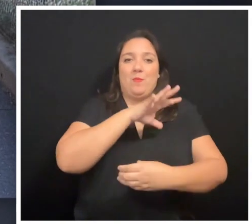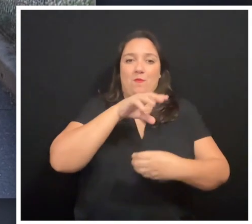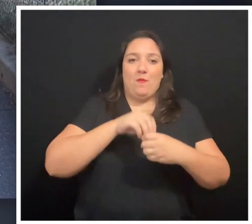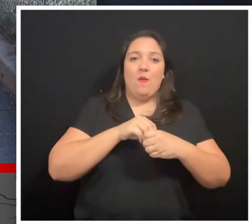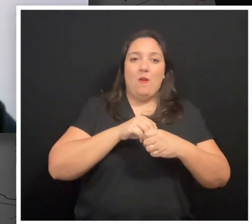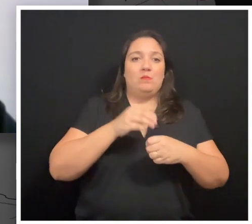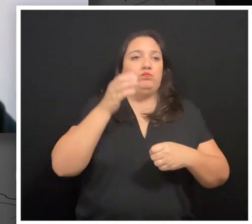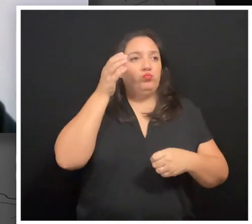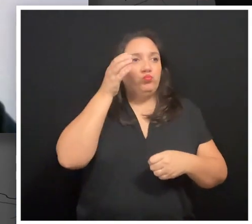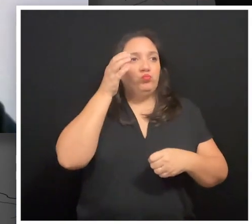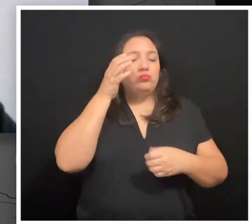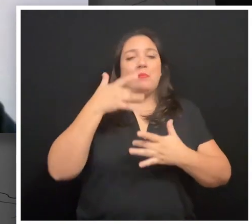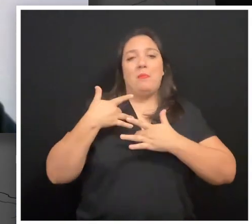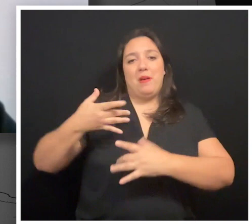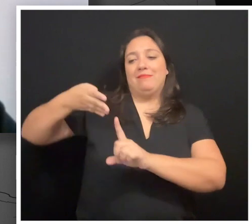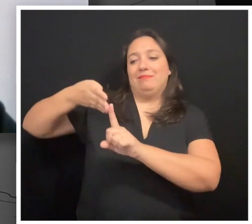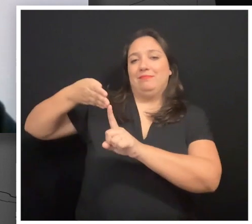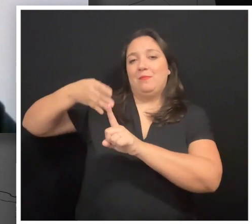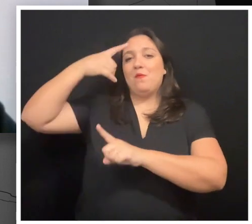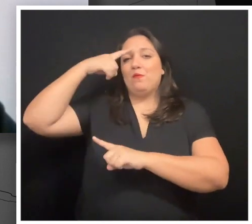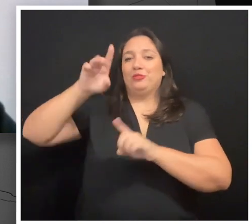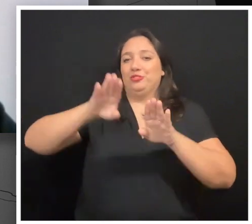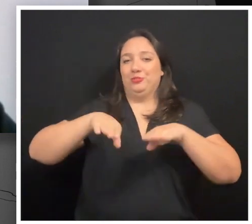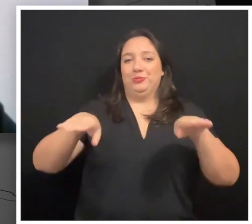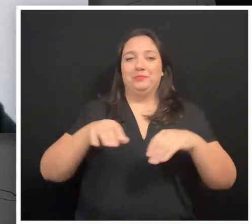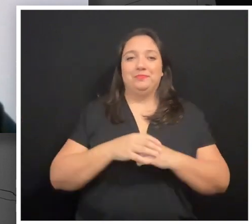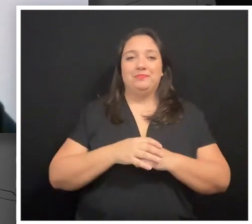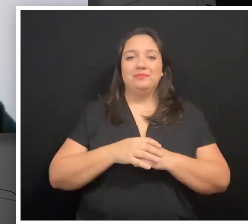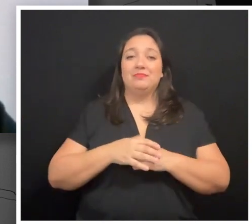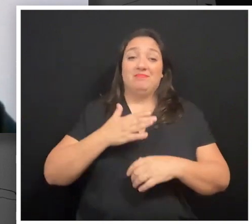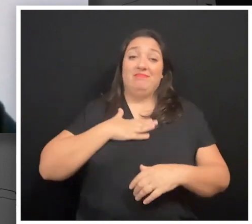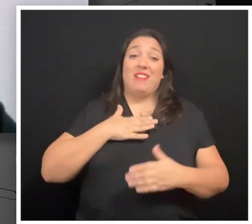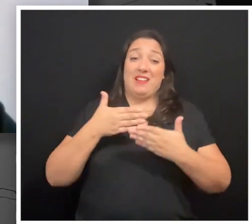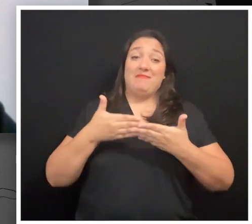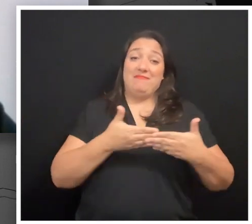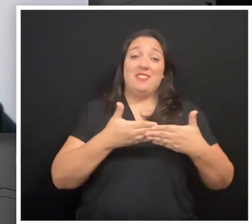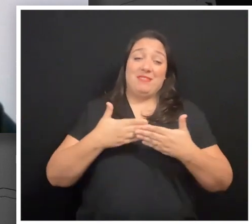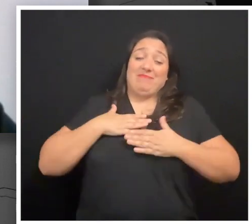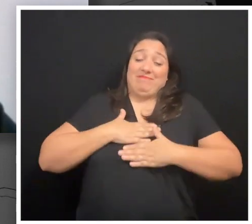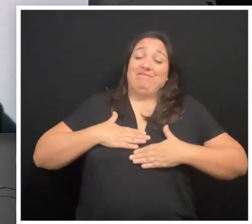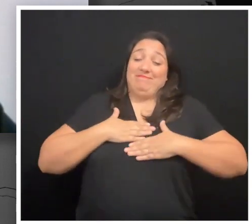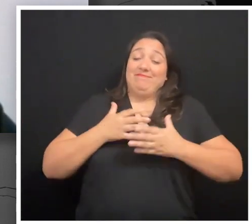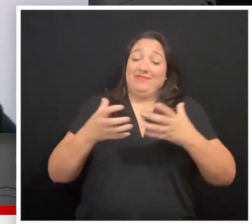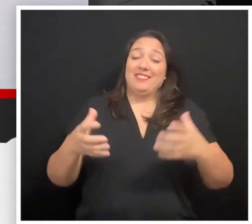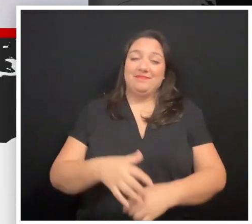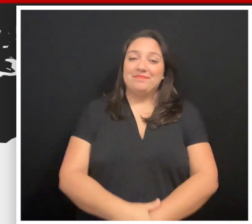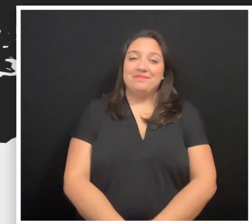and listening to is geared for children and my baby is having a lot of fun.